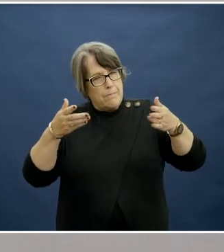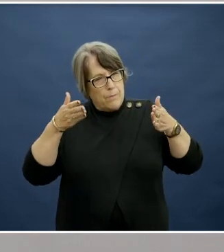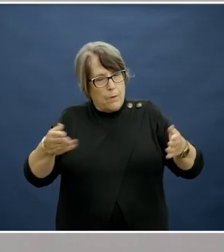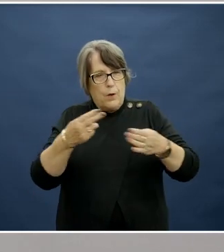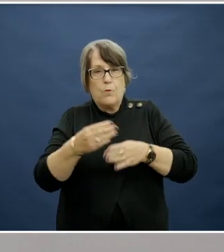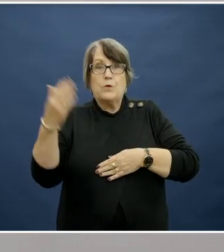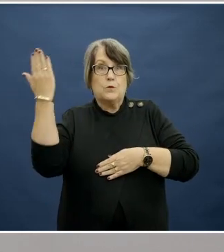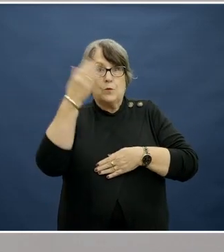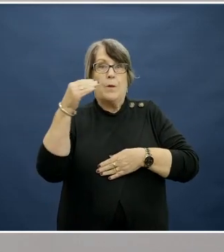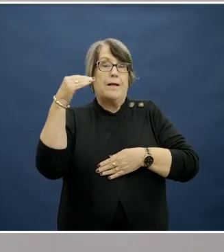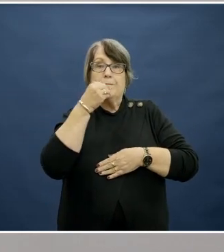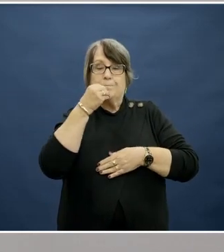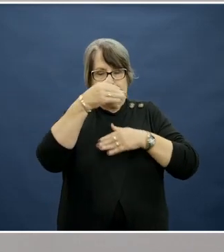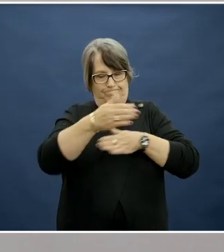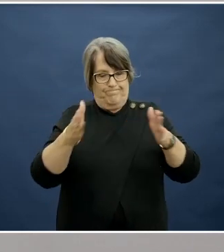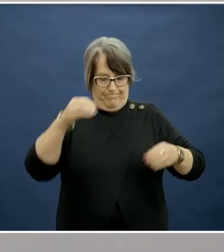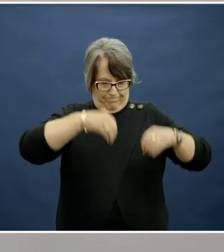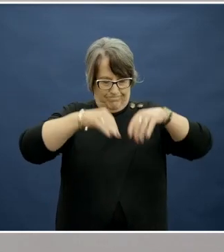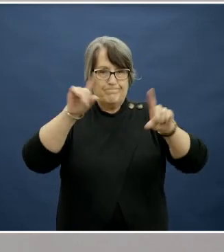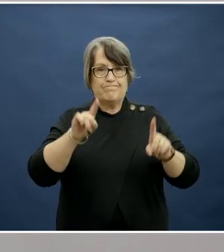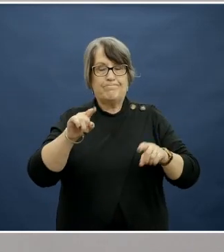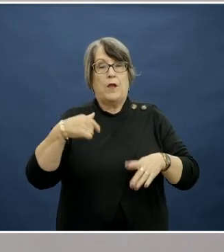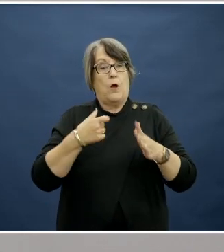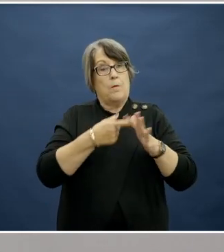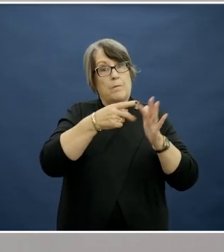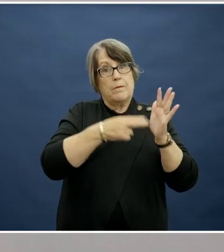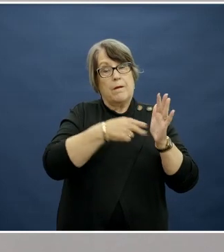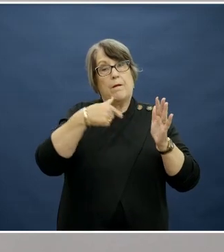I'm Karen Ashford and I'm delighted to host tonight's event as we explore the multiple